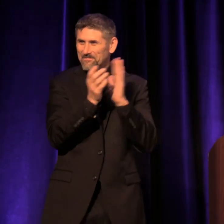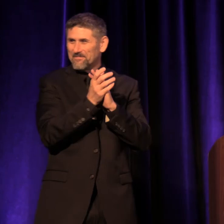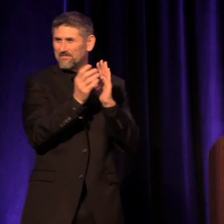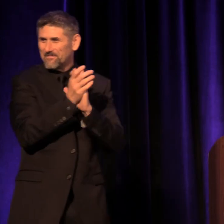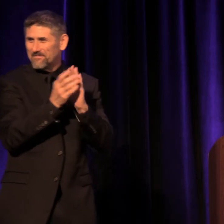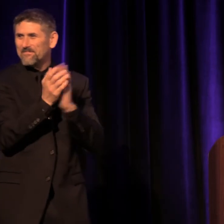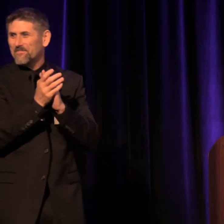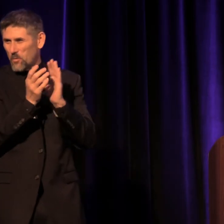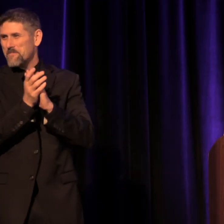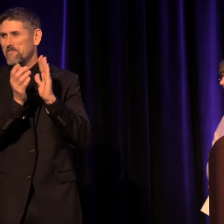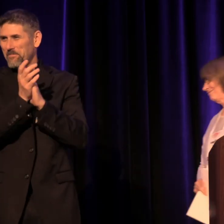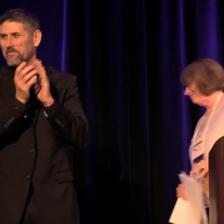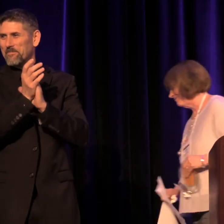Thank you.